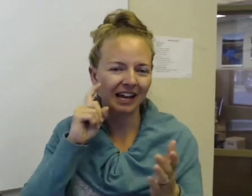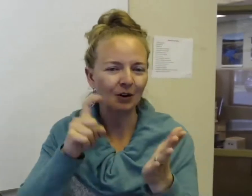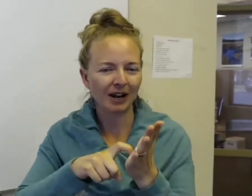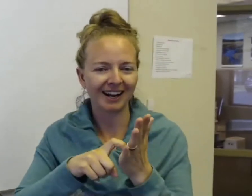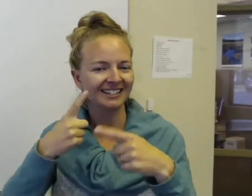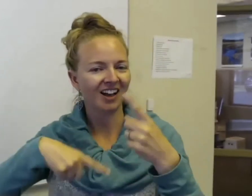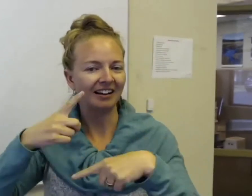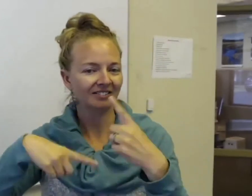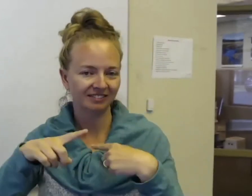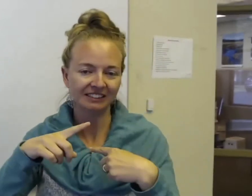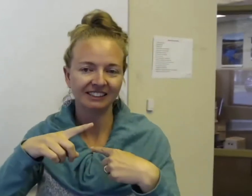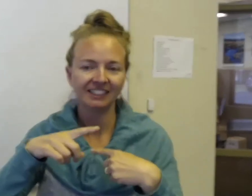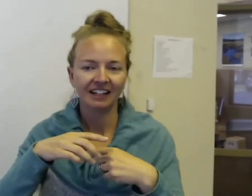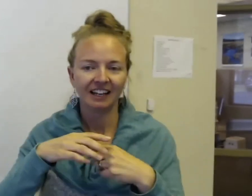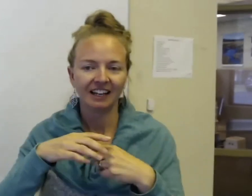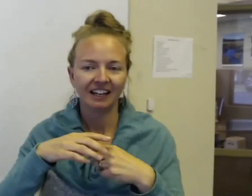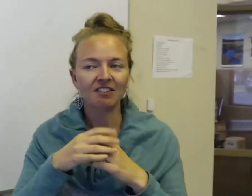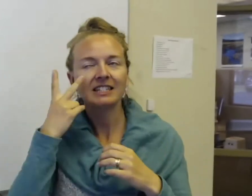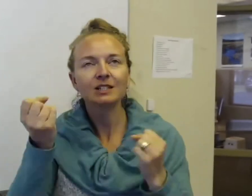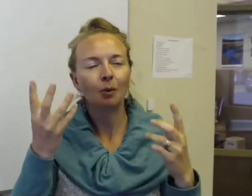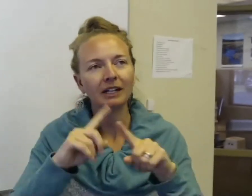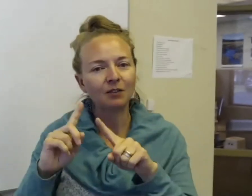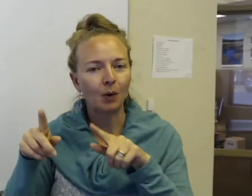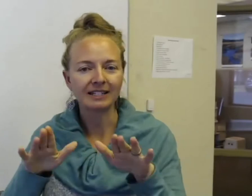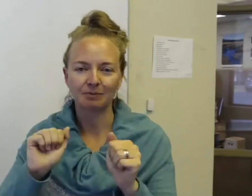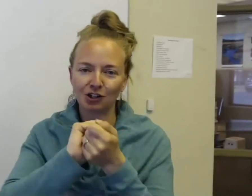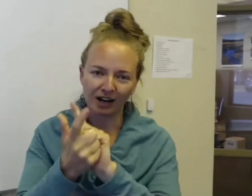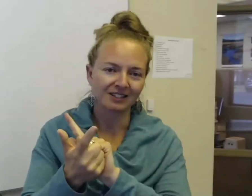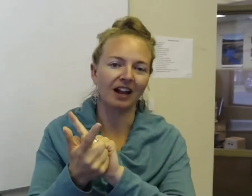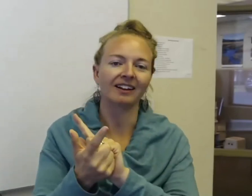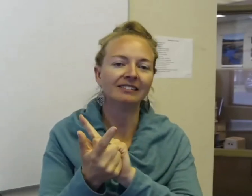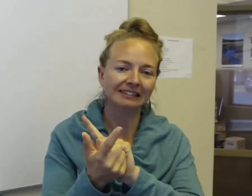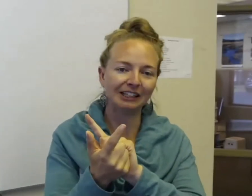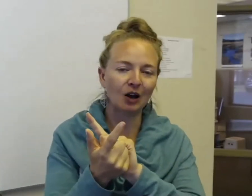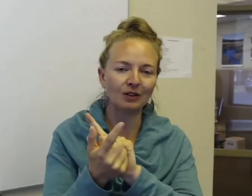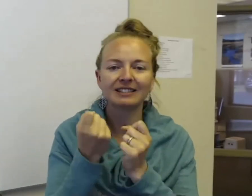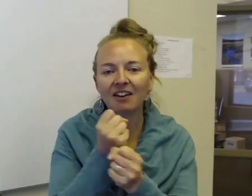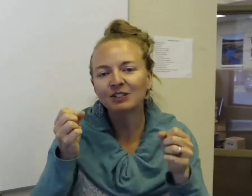a recognized sign. I've seen so many different ways it's been translated, you know, the safest